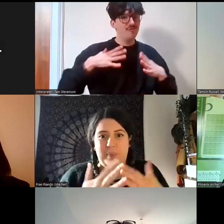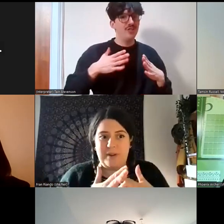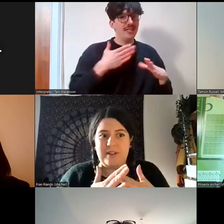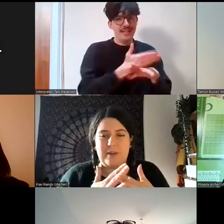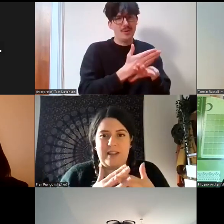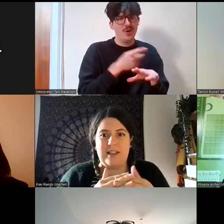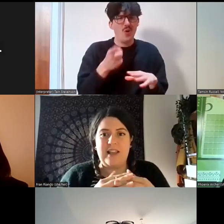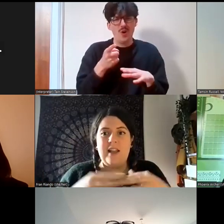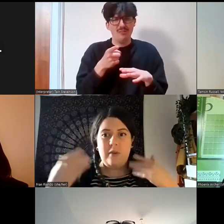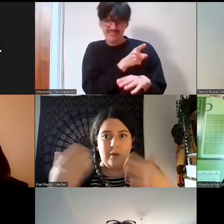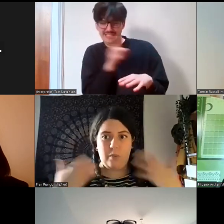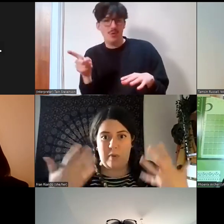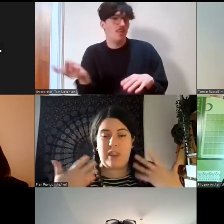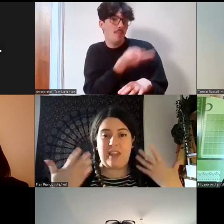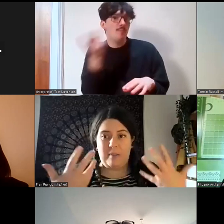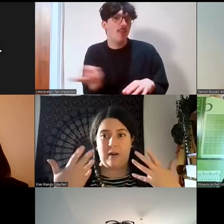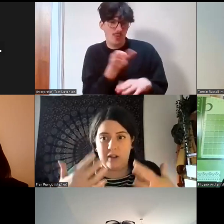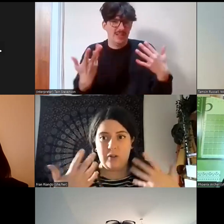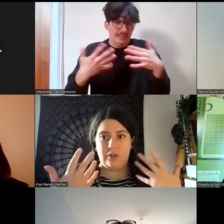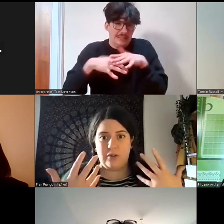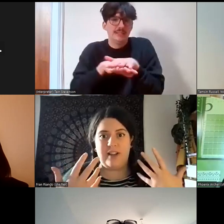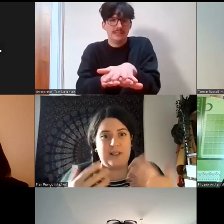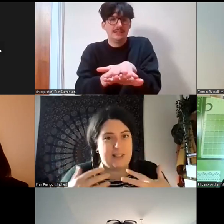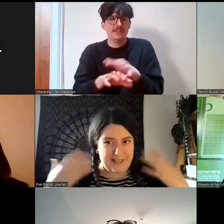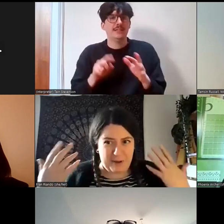blurred, so I think it's when we were thinking about like cultural things, that's something